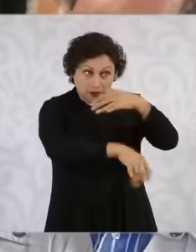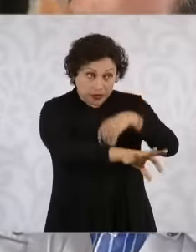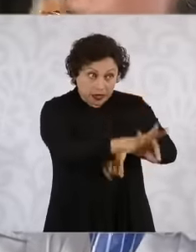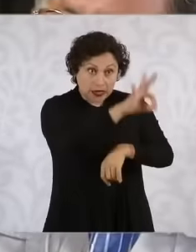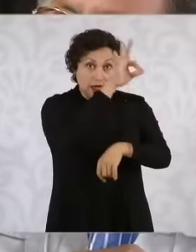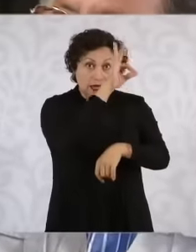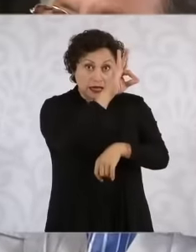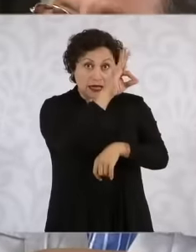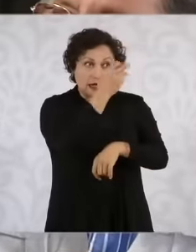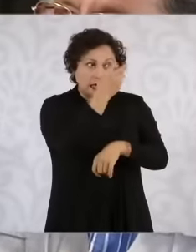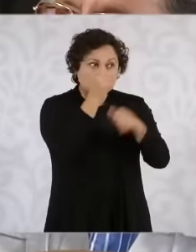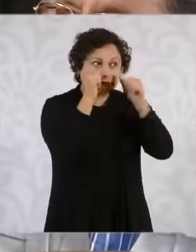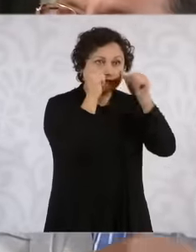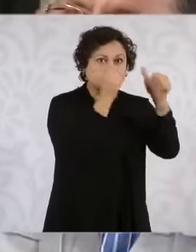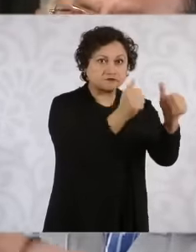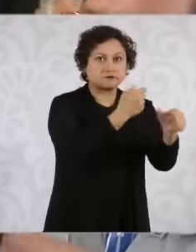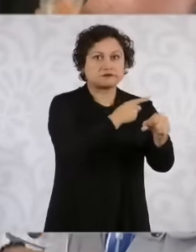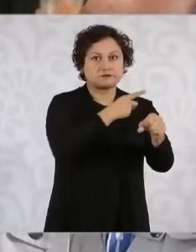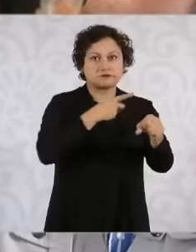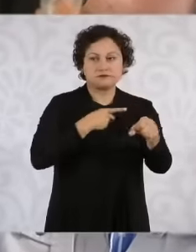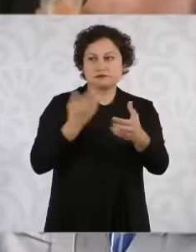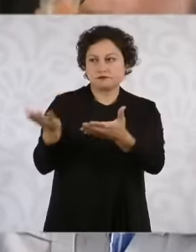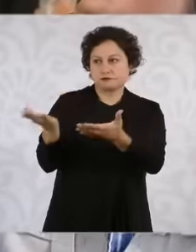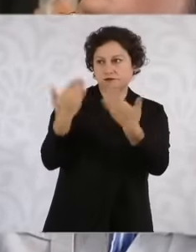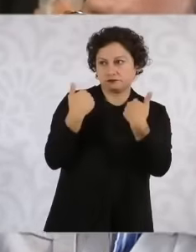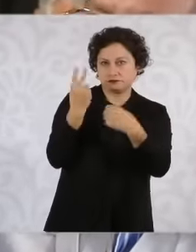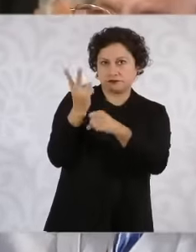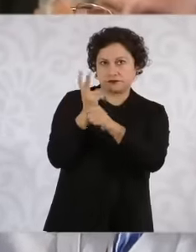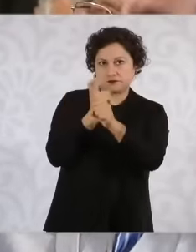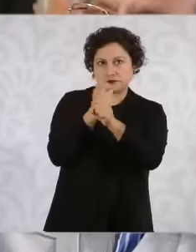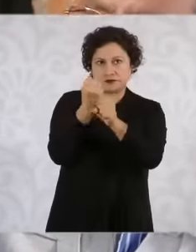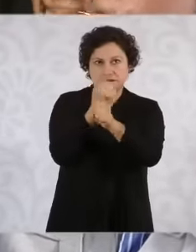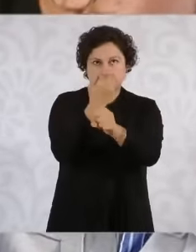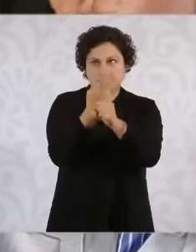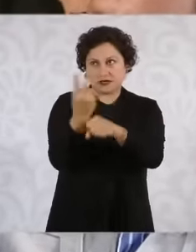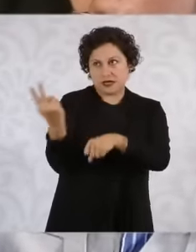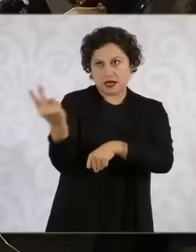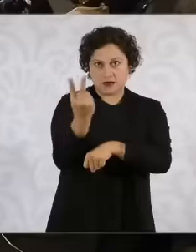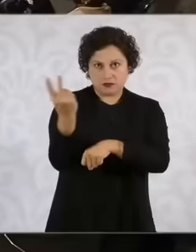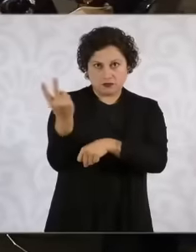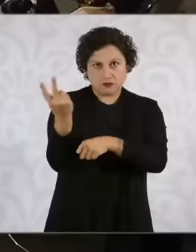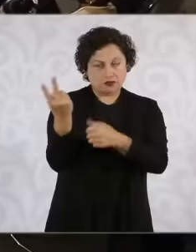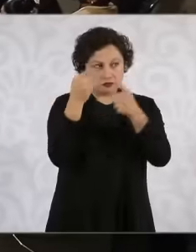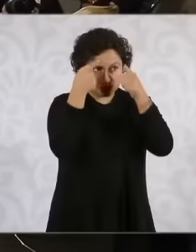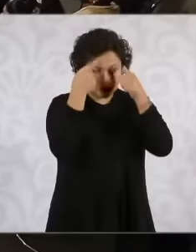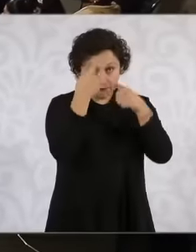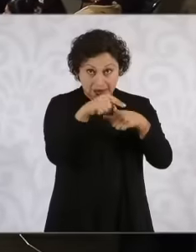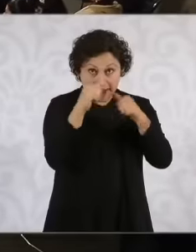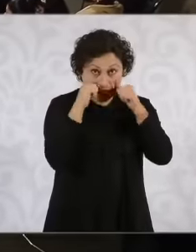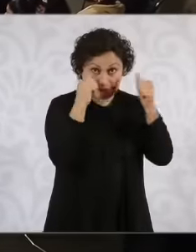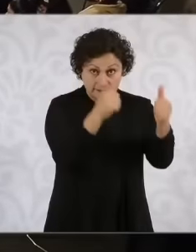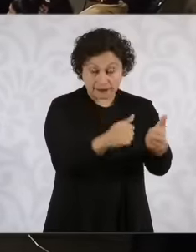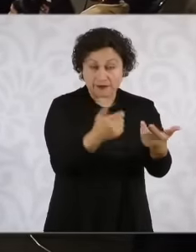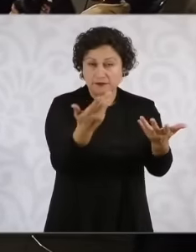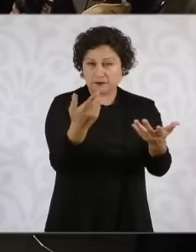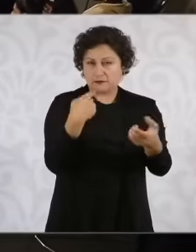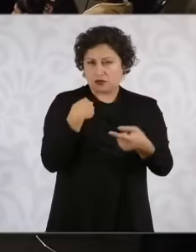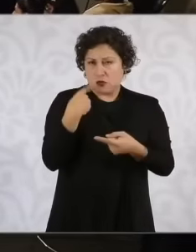dependencies would have to be included in the efforts to do something then. first ask you that S if you would expand